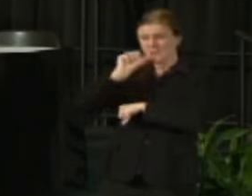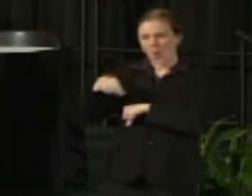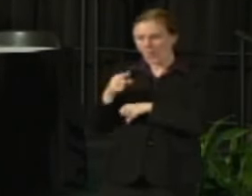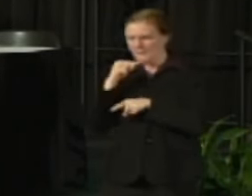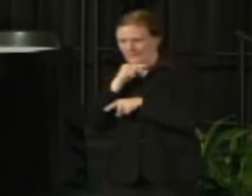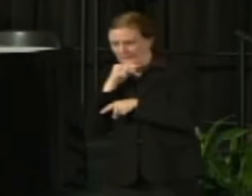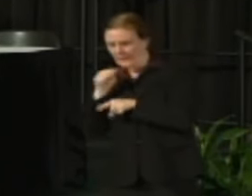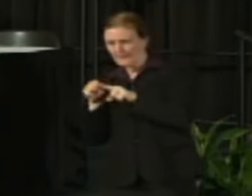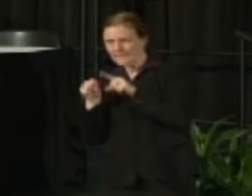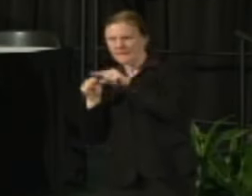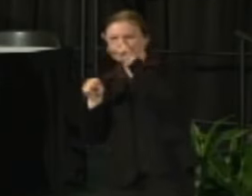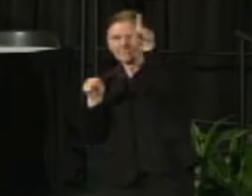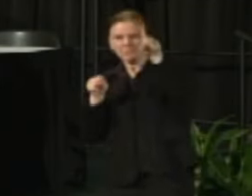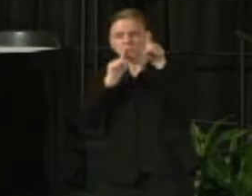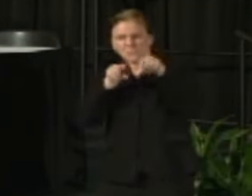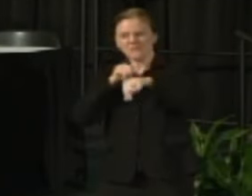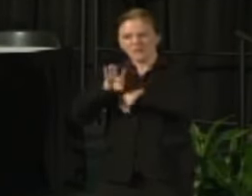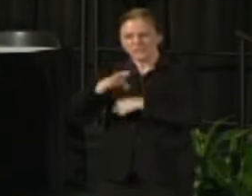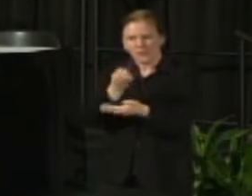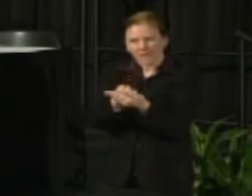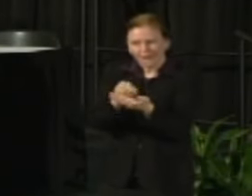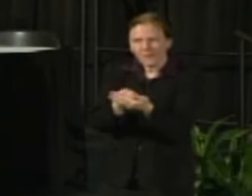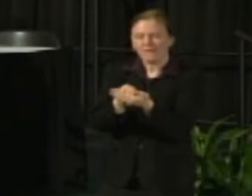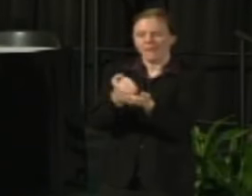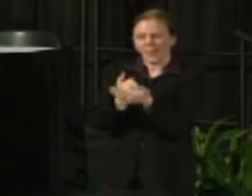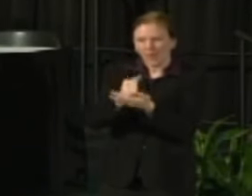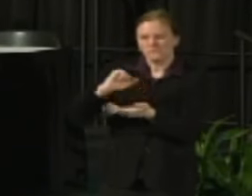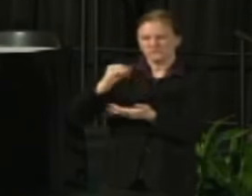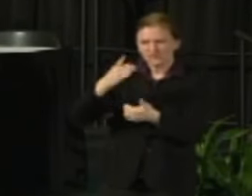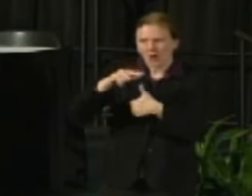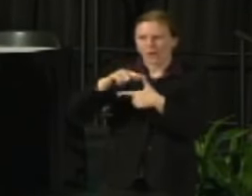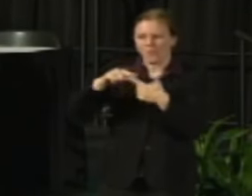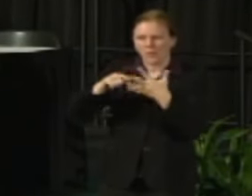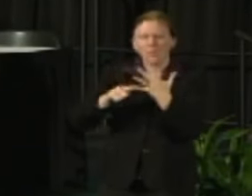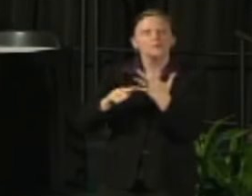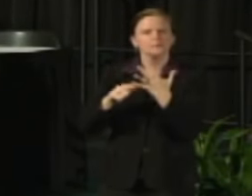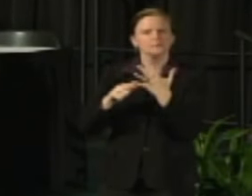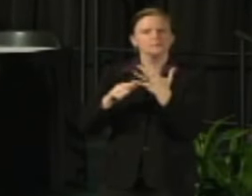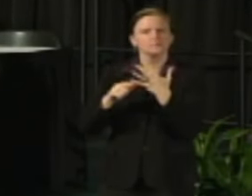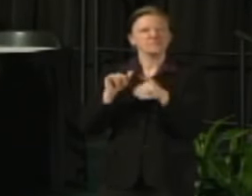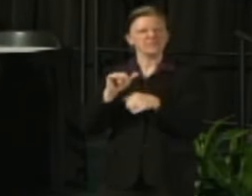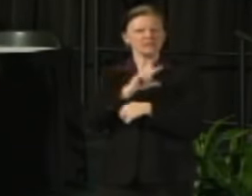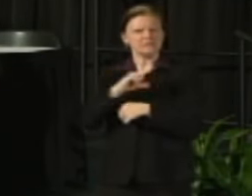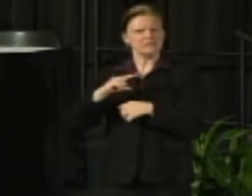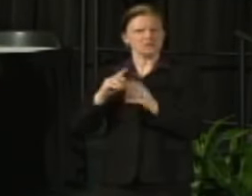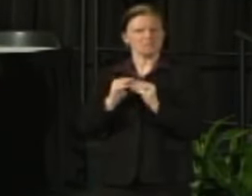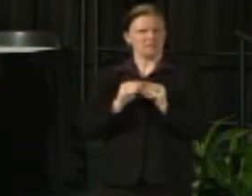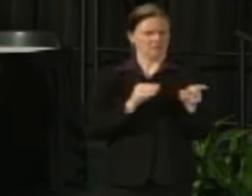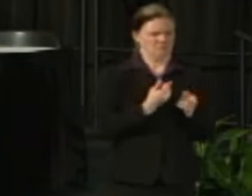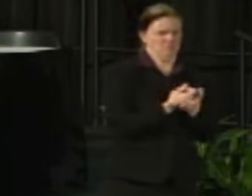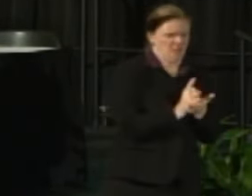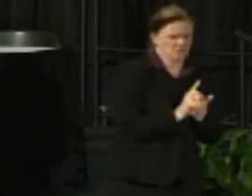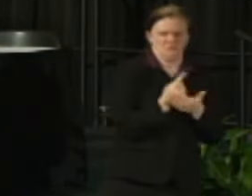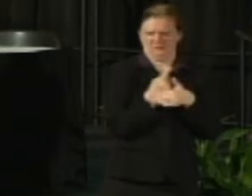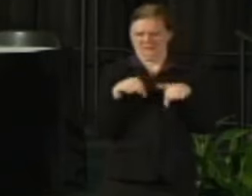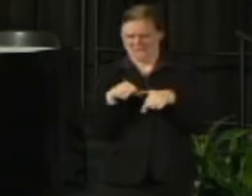of the local economy and why that's so critically important. So those are the legislative meetings and those will continue throughout the next several months.